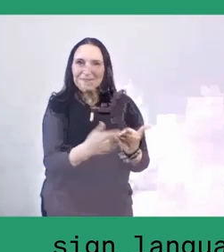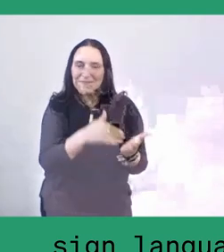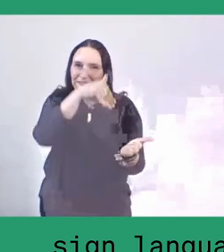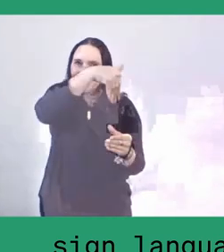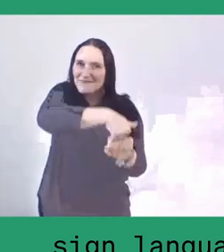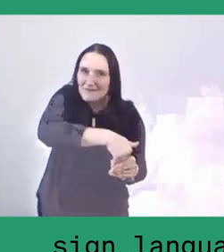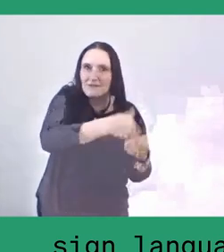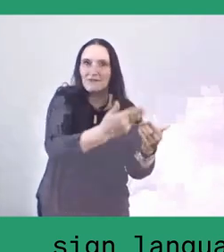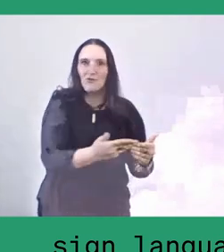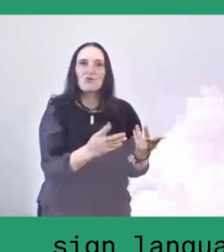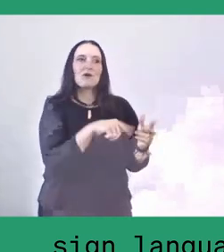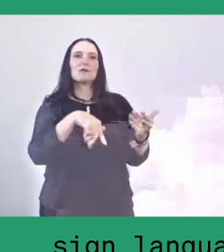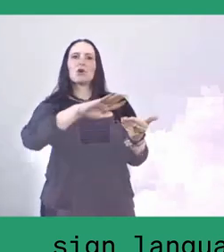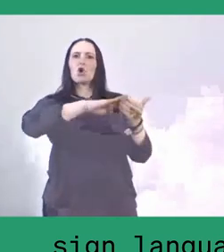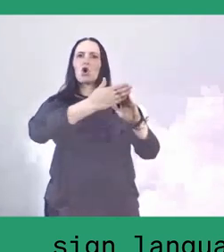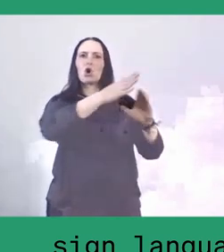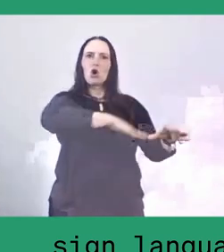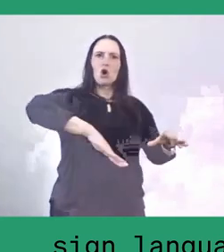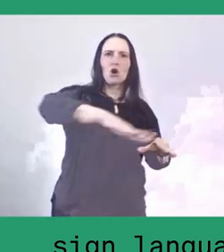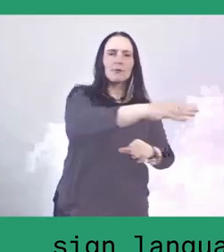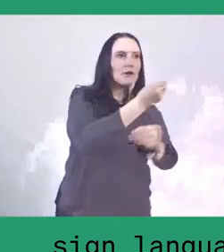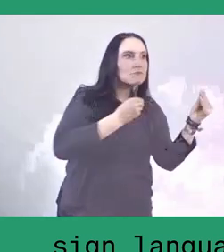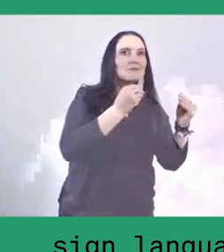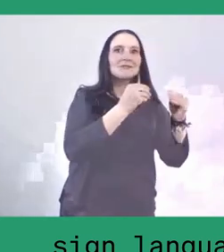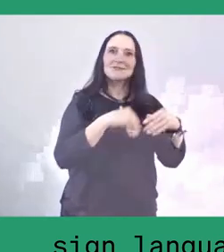Collectively they try to save the green environment in their village